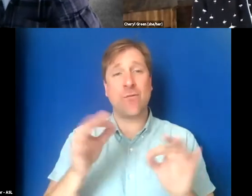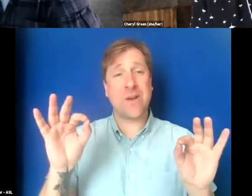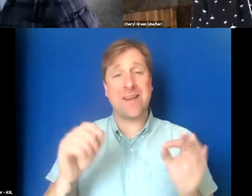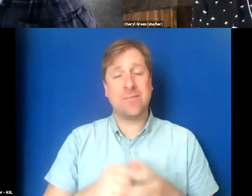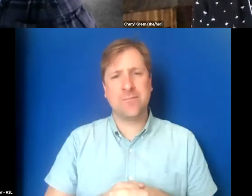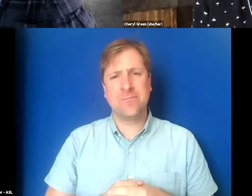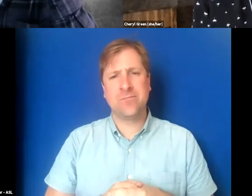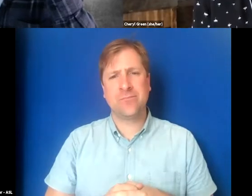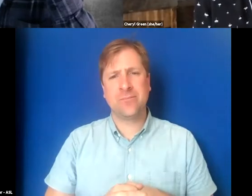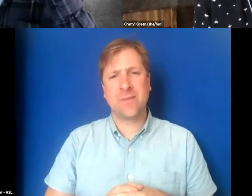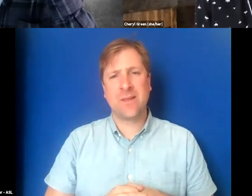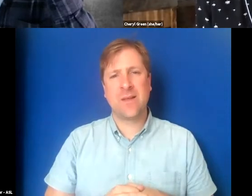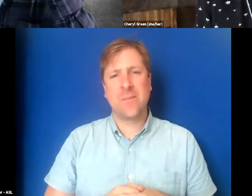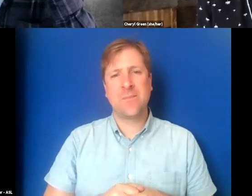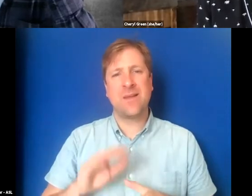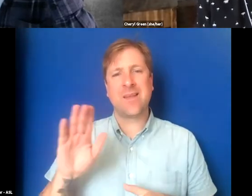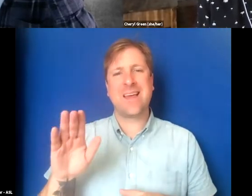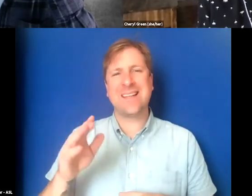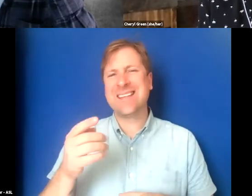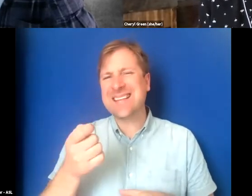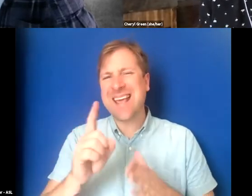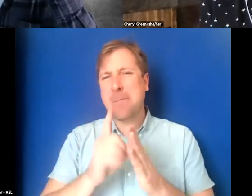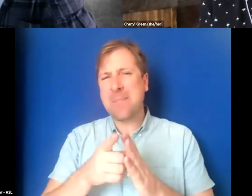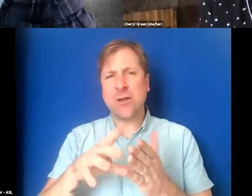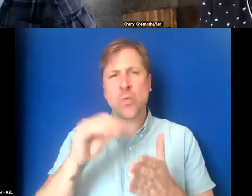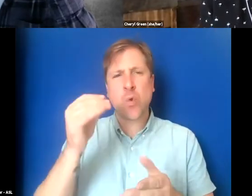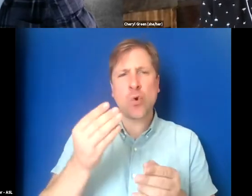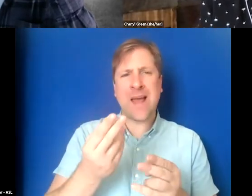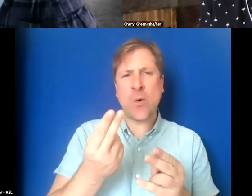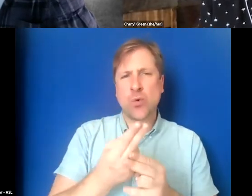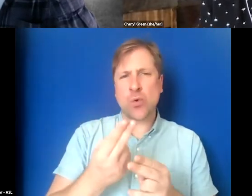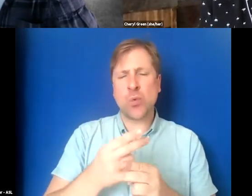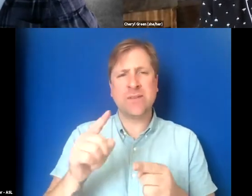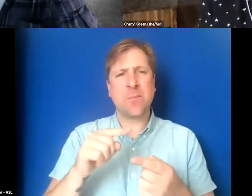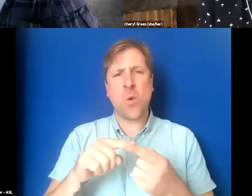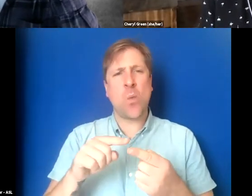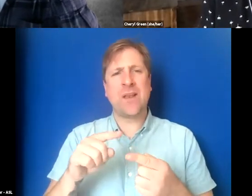The interface can take a minute to learn how to use, but once you've got it down,